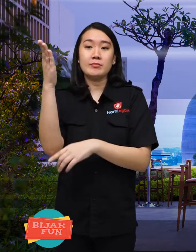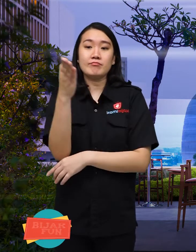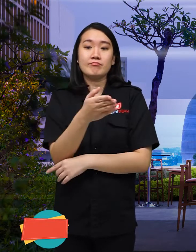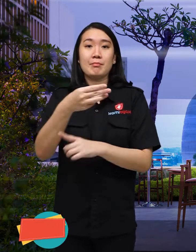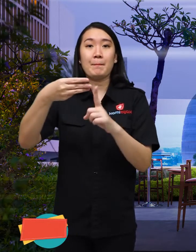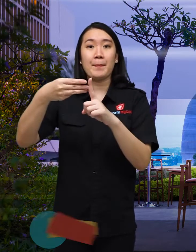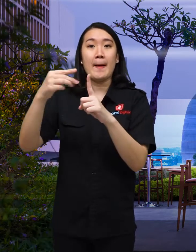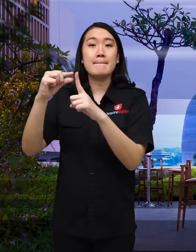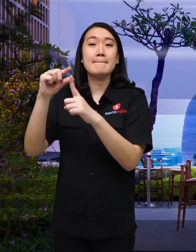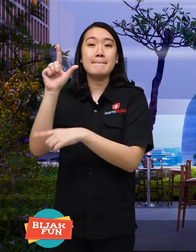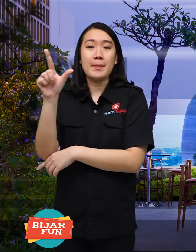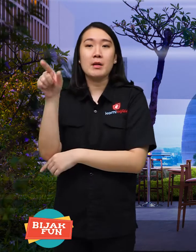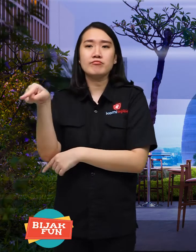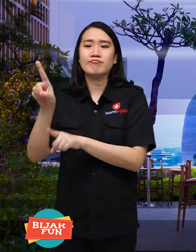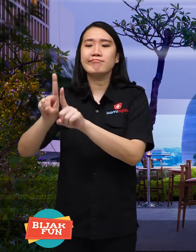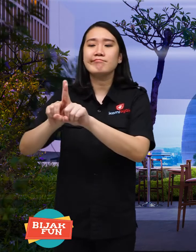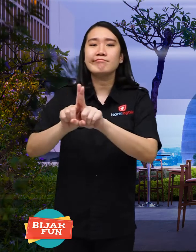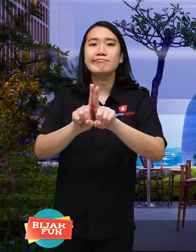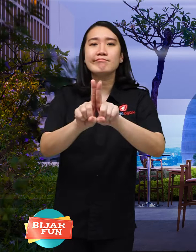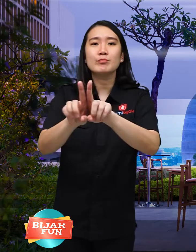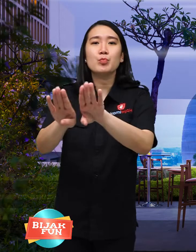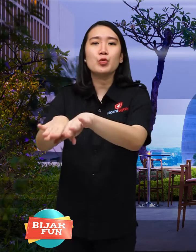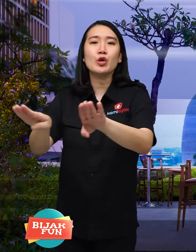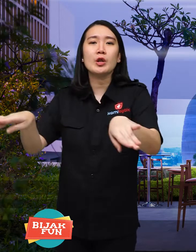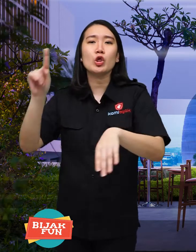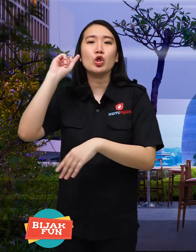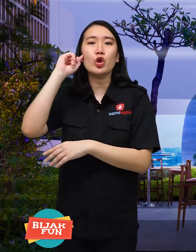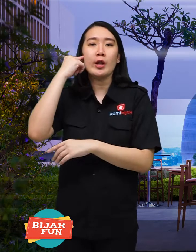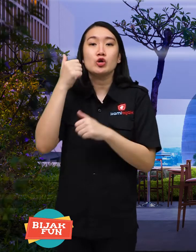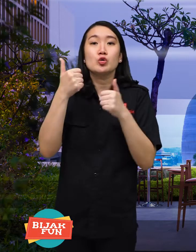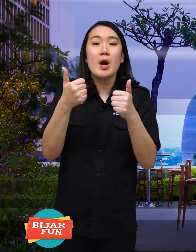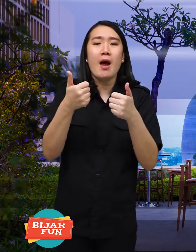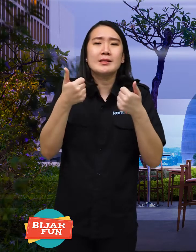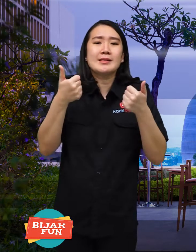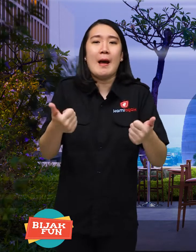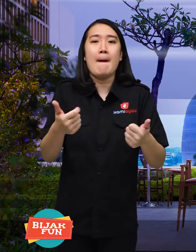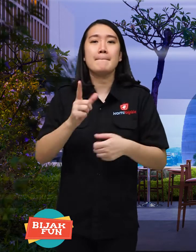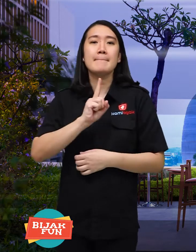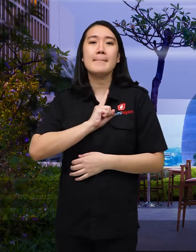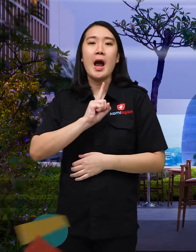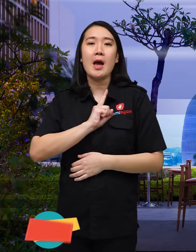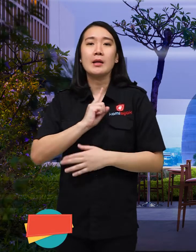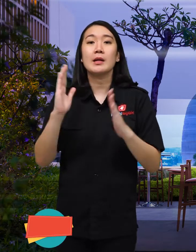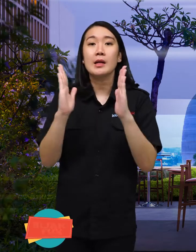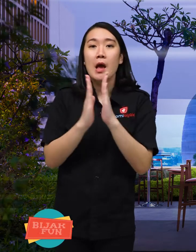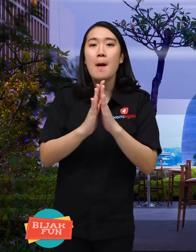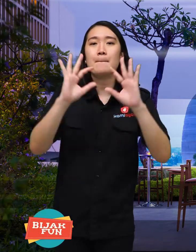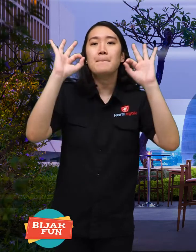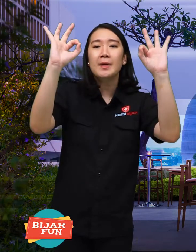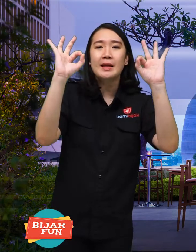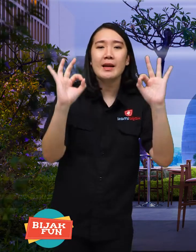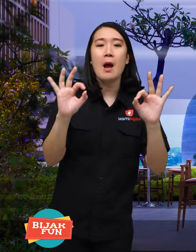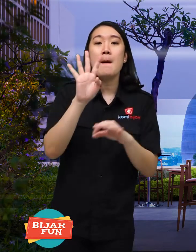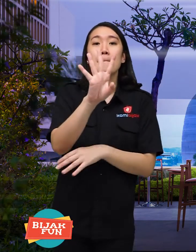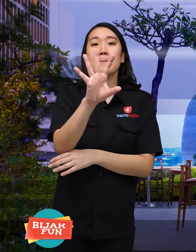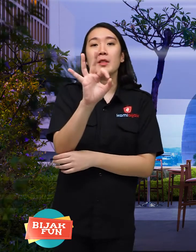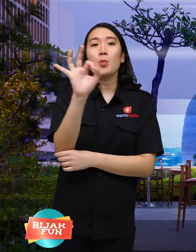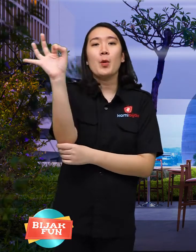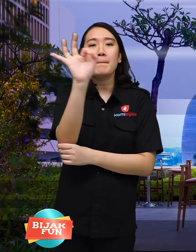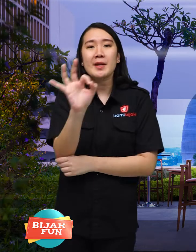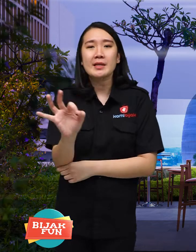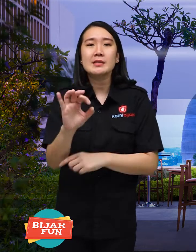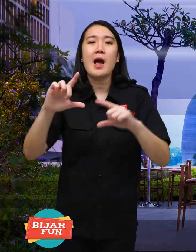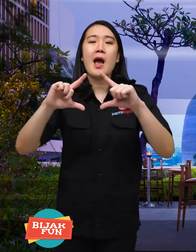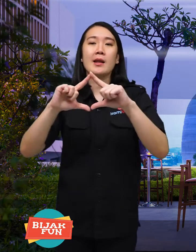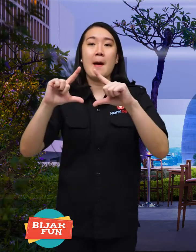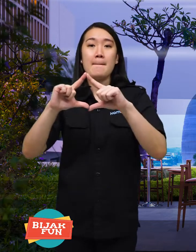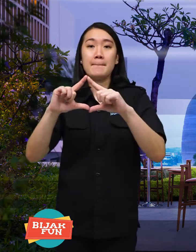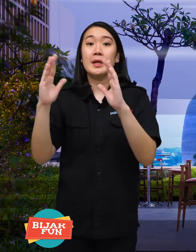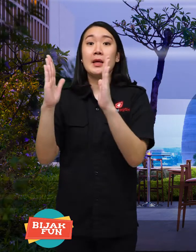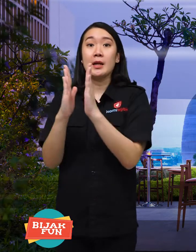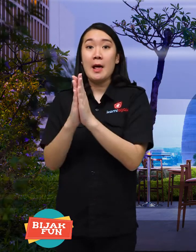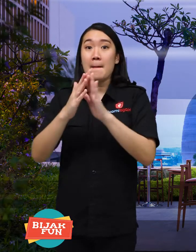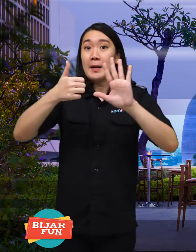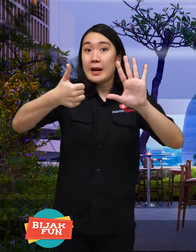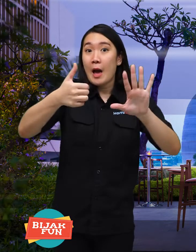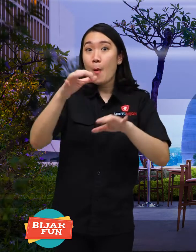SMALB/B PL accompanies deaf students so that they are ready to be independent with 40% academic education and 60% skills.